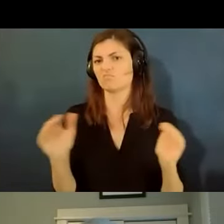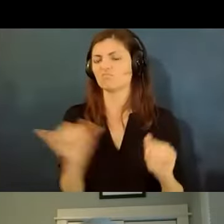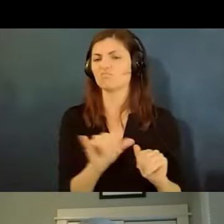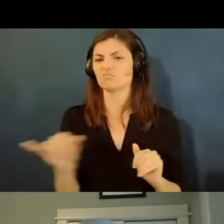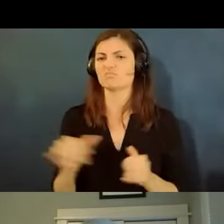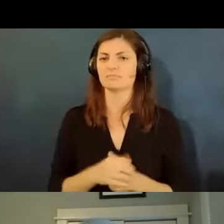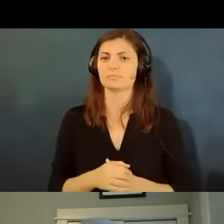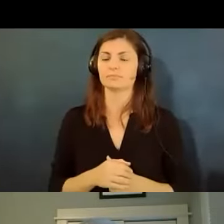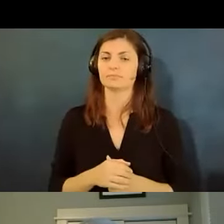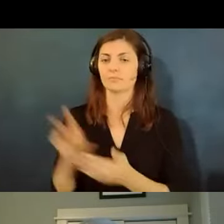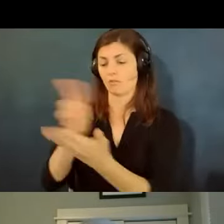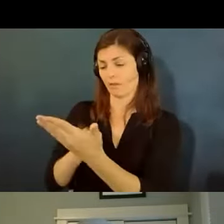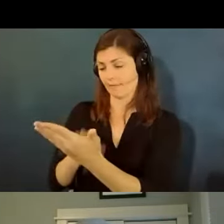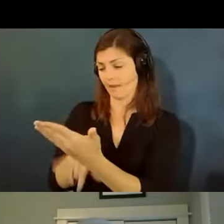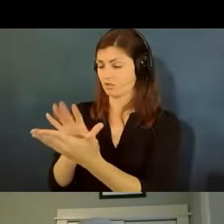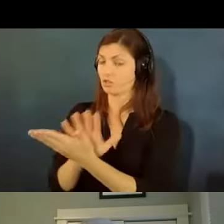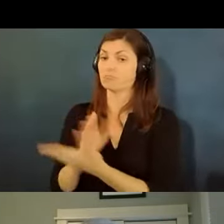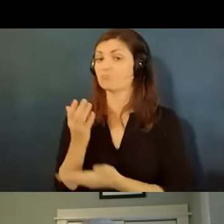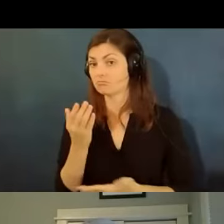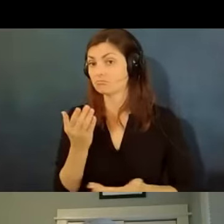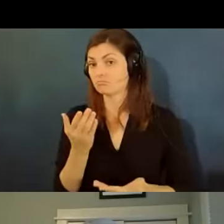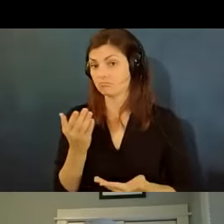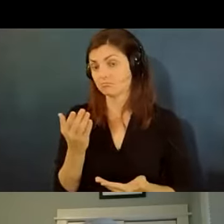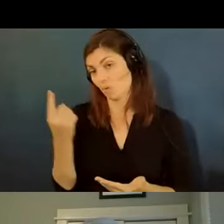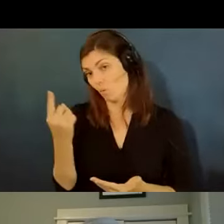we look at that and we say well you know here's something that they're suggesting the possibility